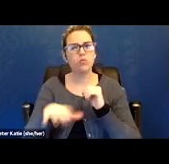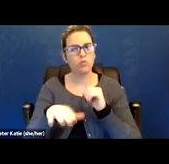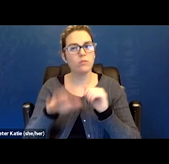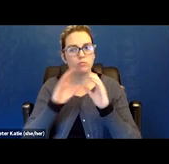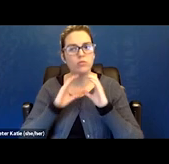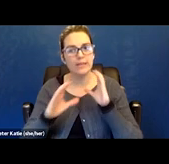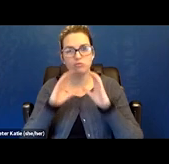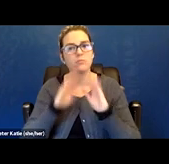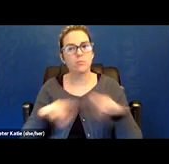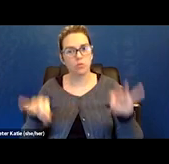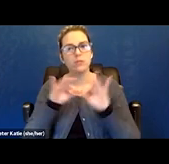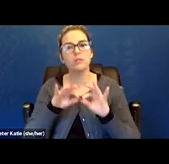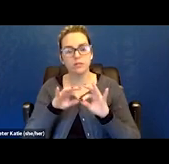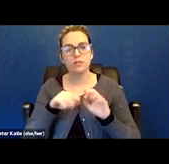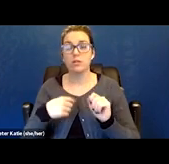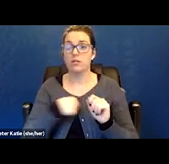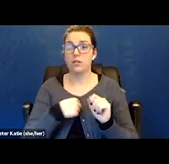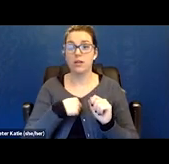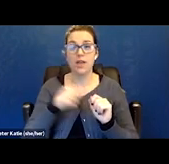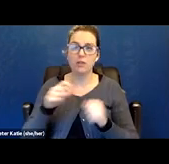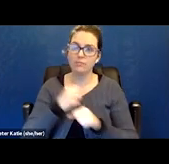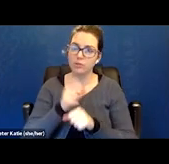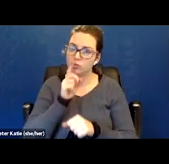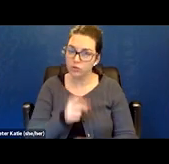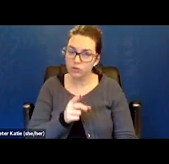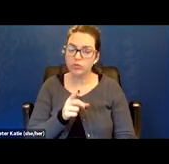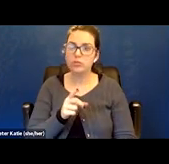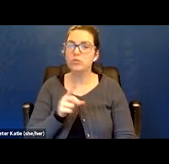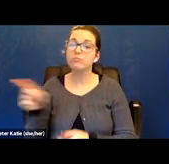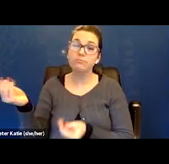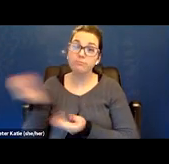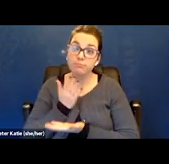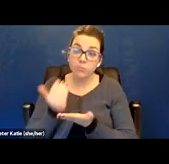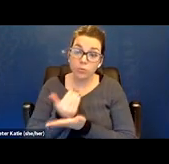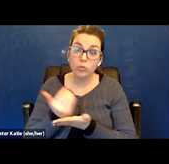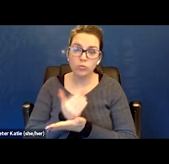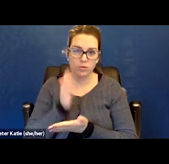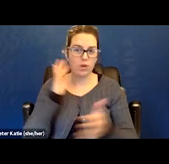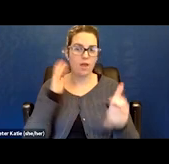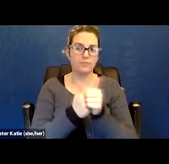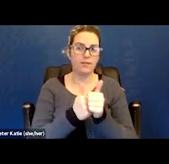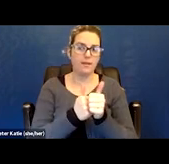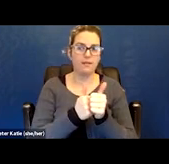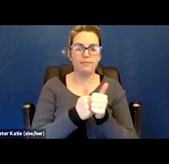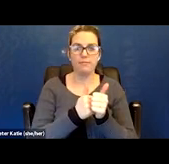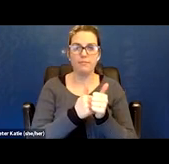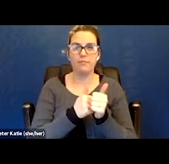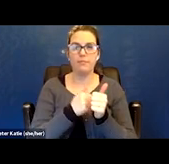and I would make sure I updated here and I made sure that I reached out to the adjudicator